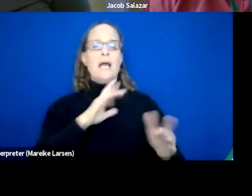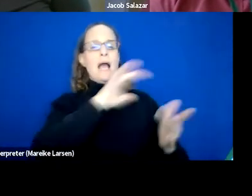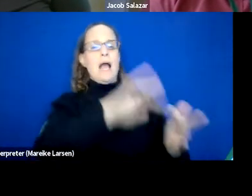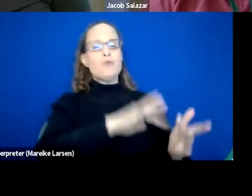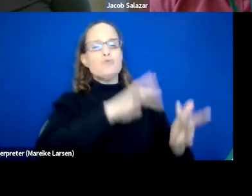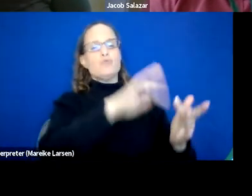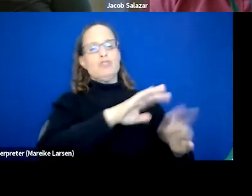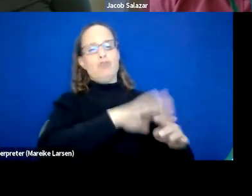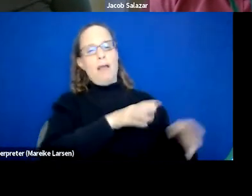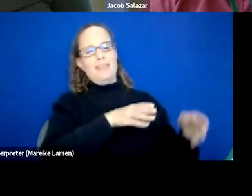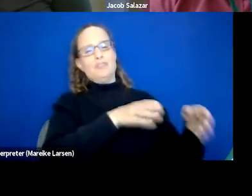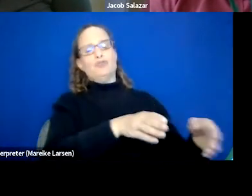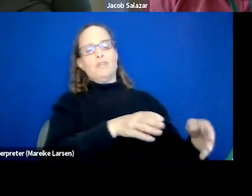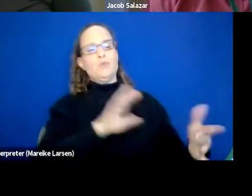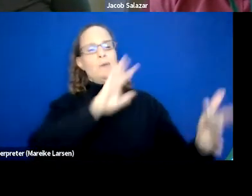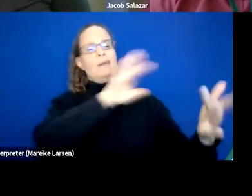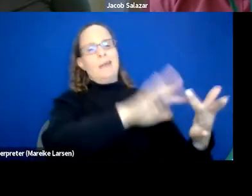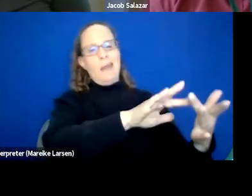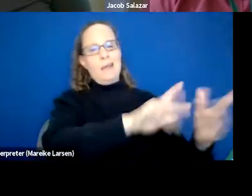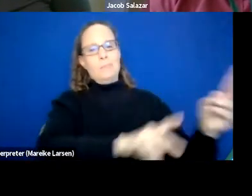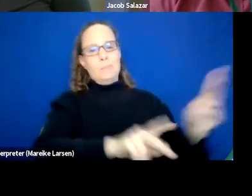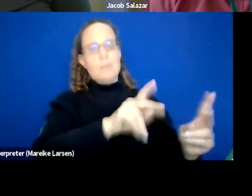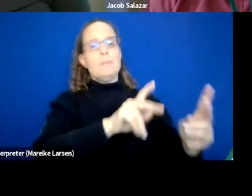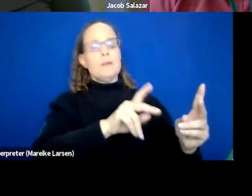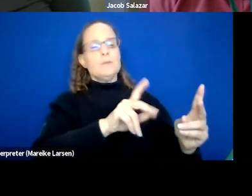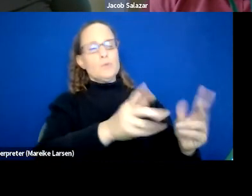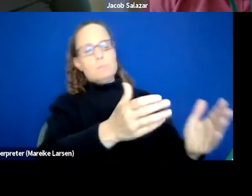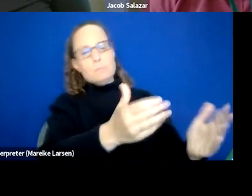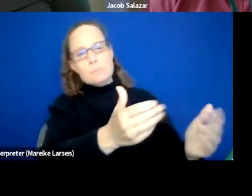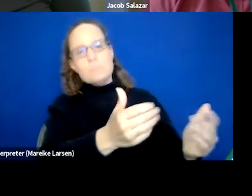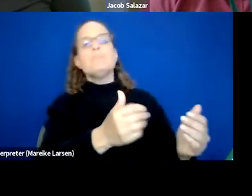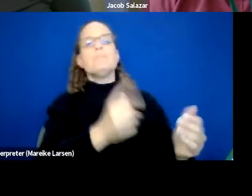and really getting them initially connected so that we know they're around and we know where we could follow up.